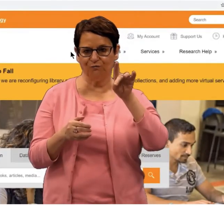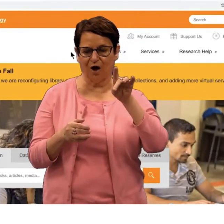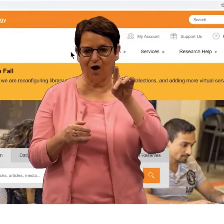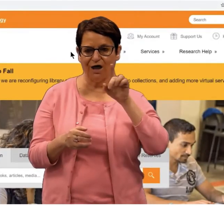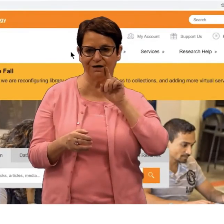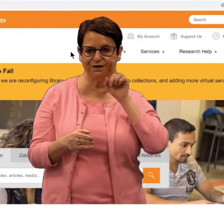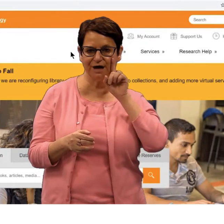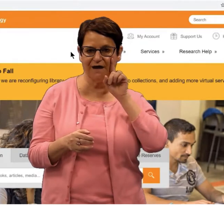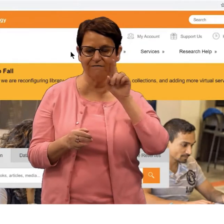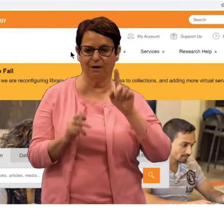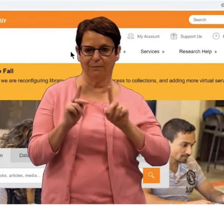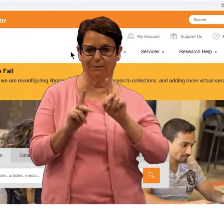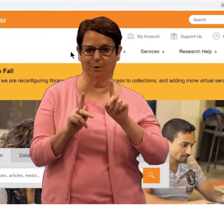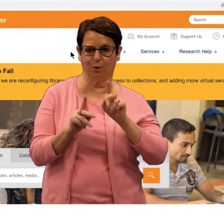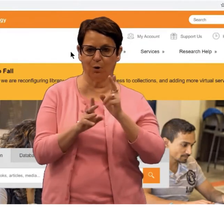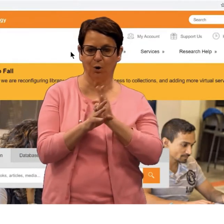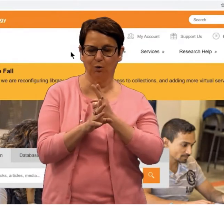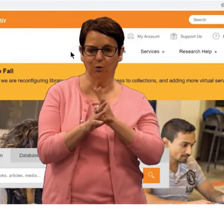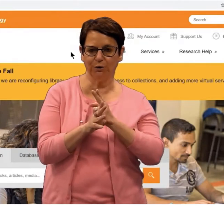Today I would like to explain how